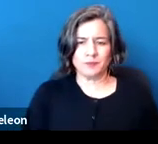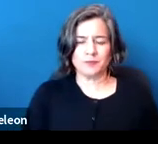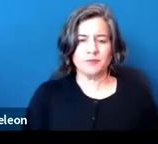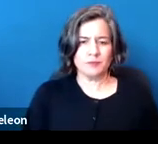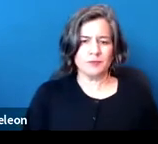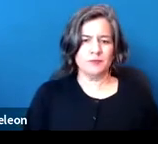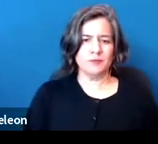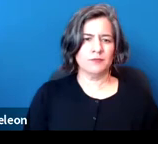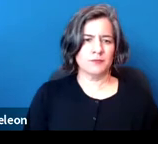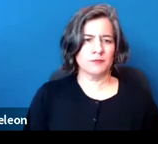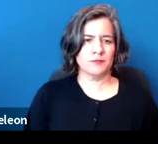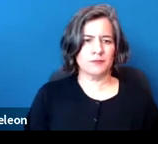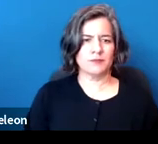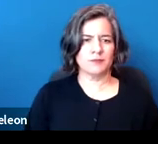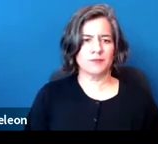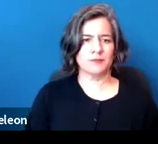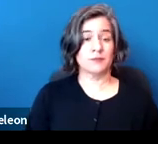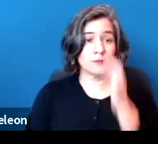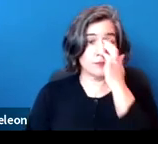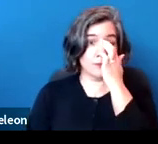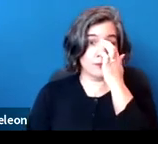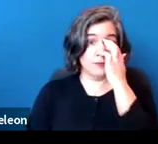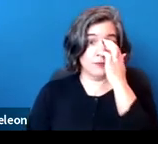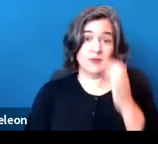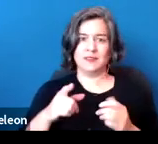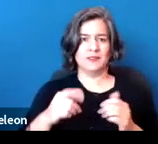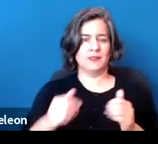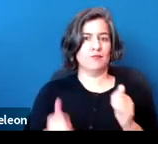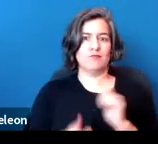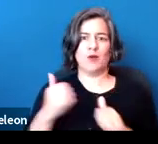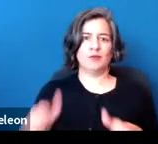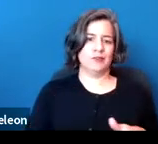And here, actually, is the most challenging question of all in terms